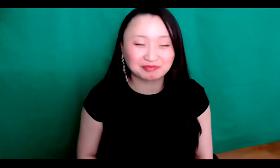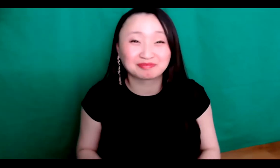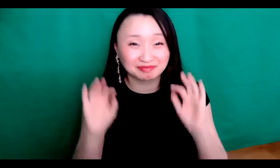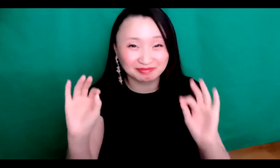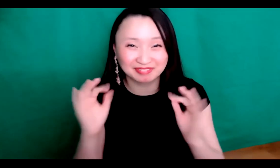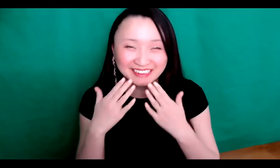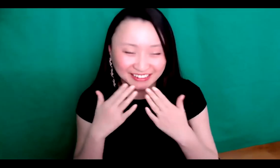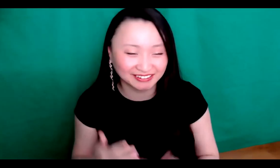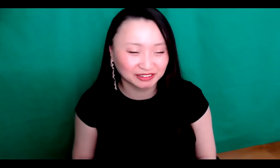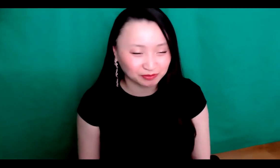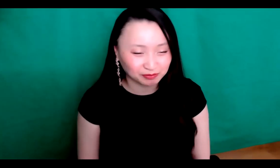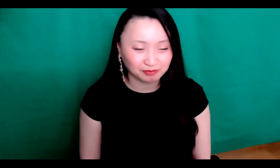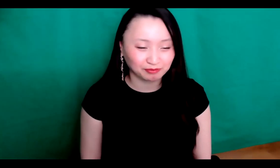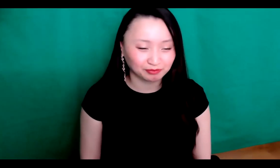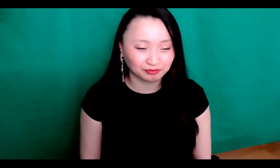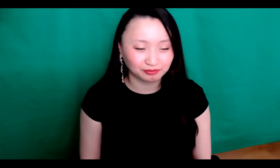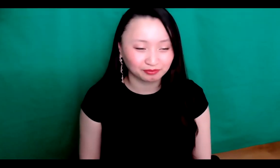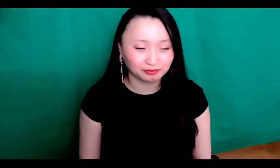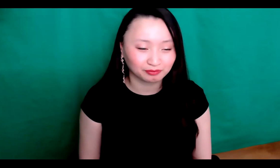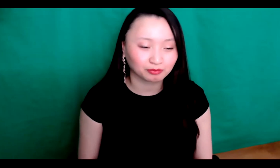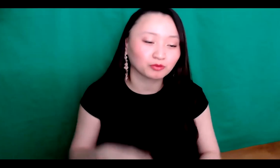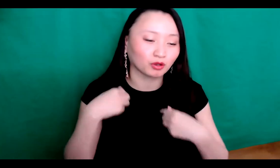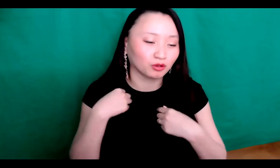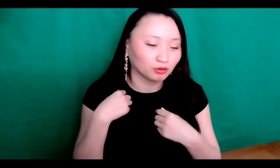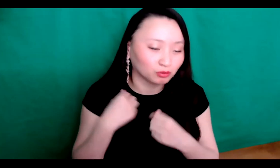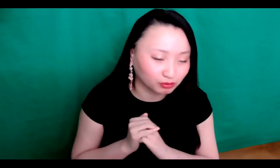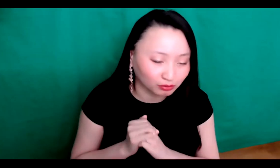I was originally from China and then moved to America.